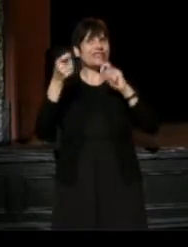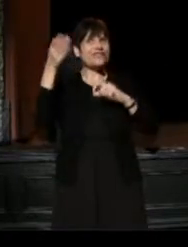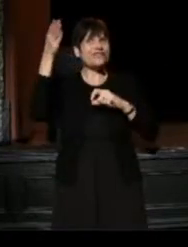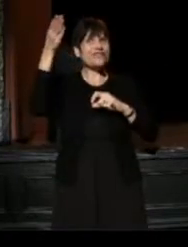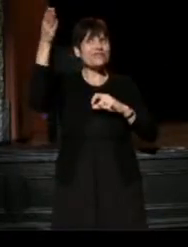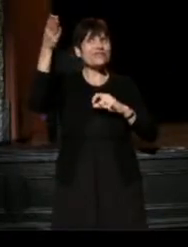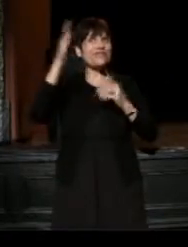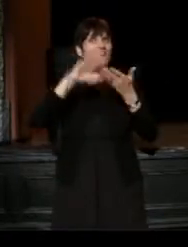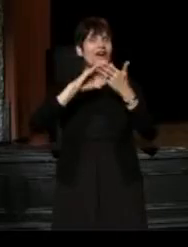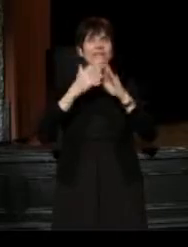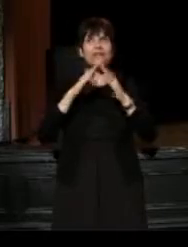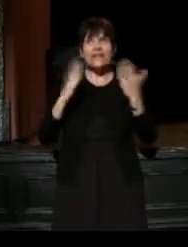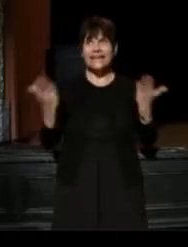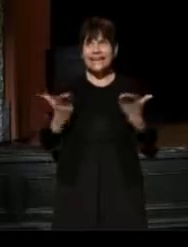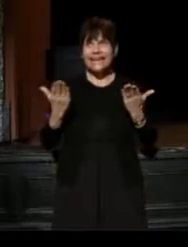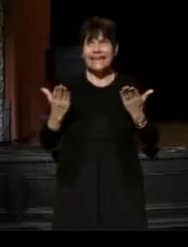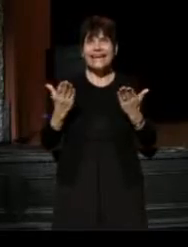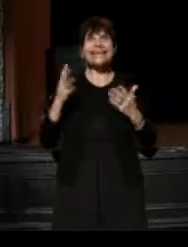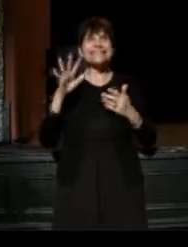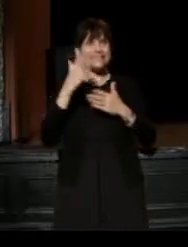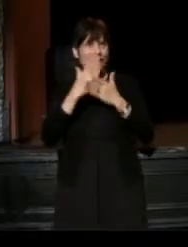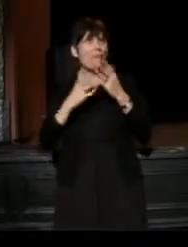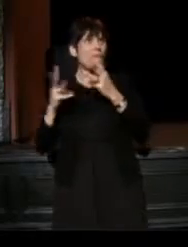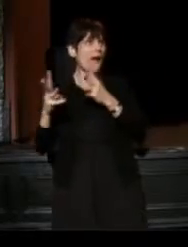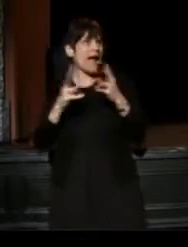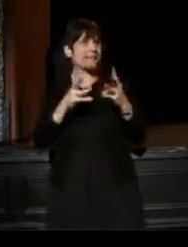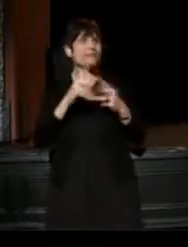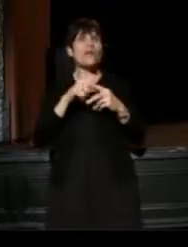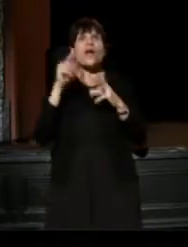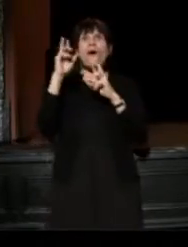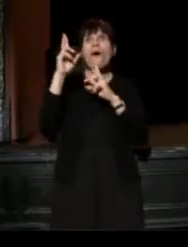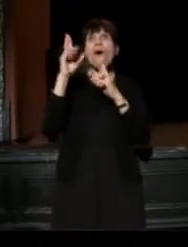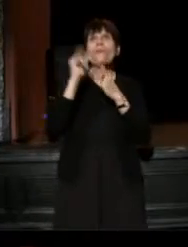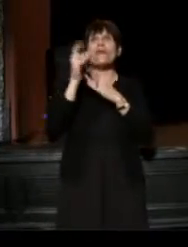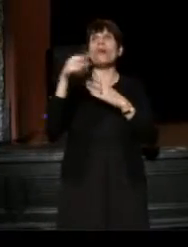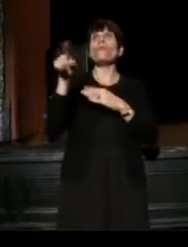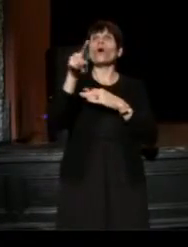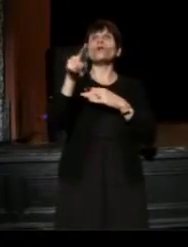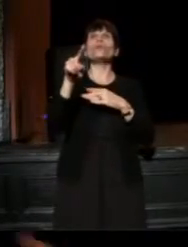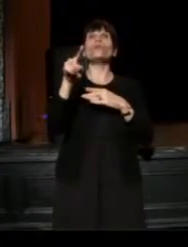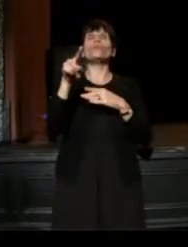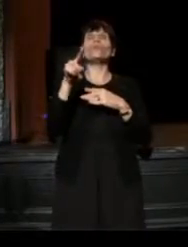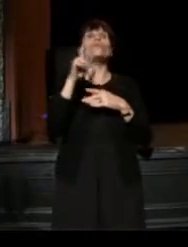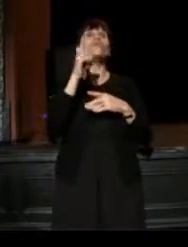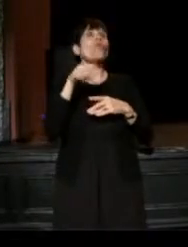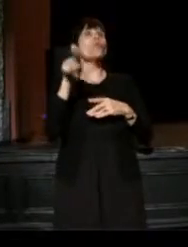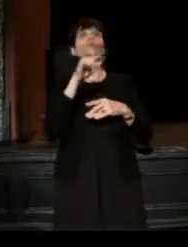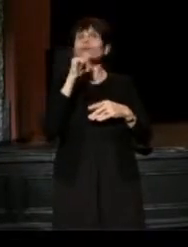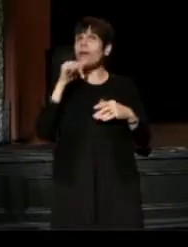of our community here, in some ways, and we hope that what you-- for those of you who aren't here,